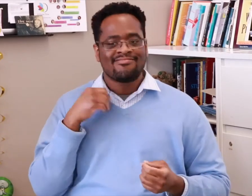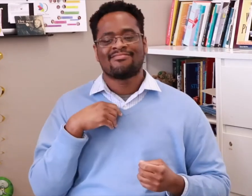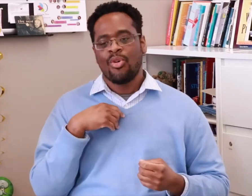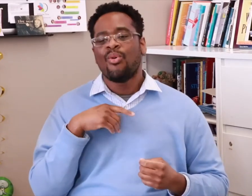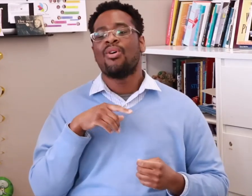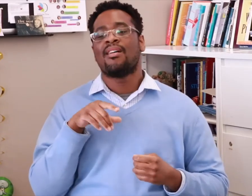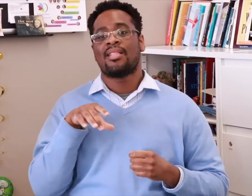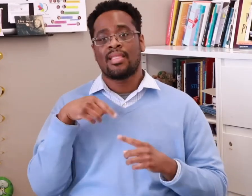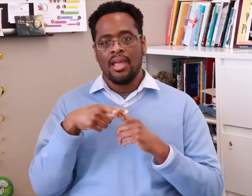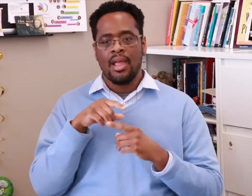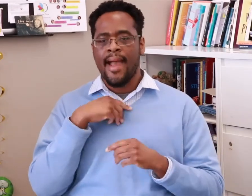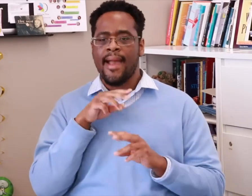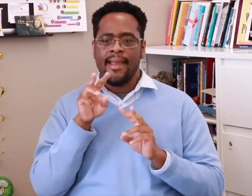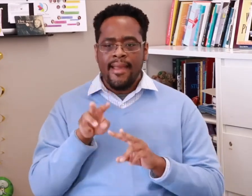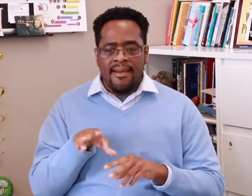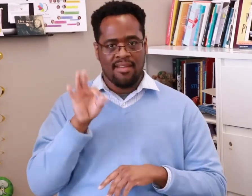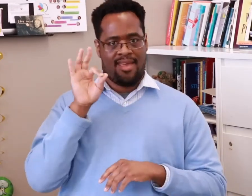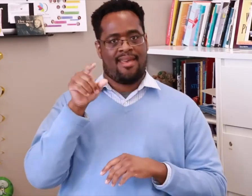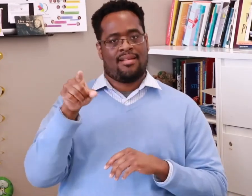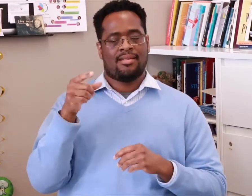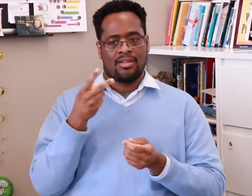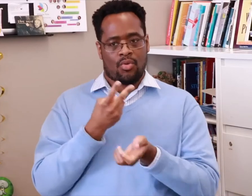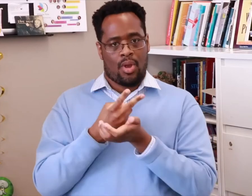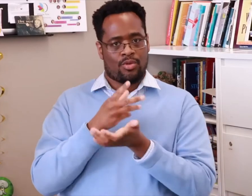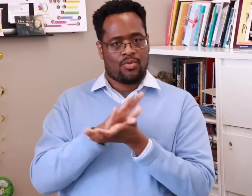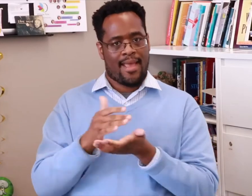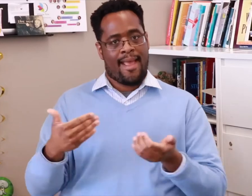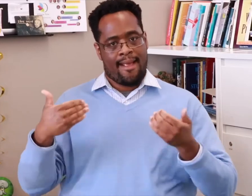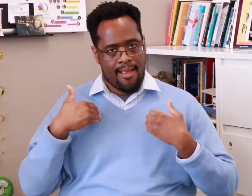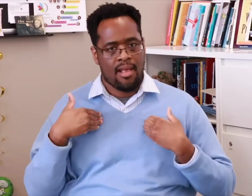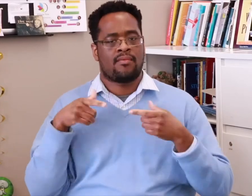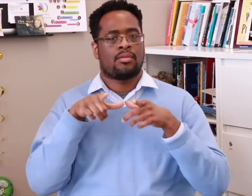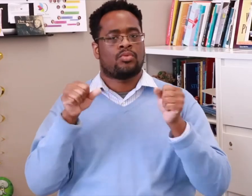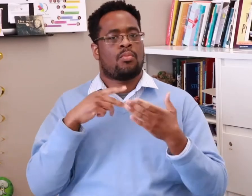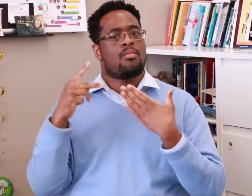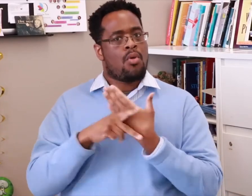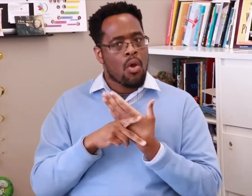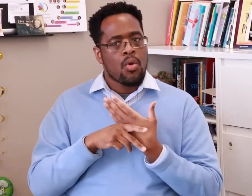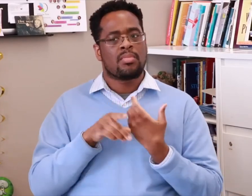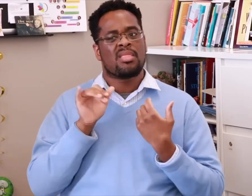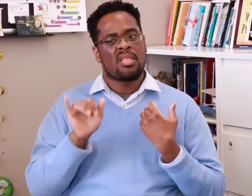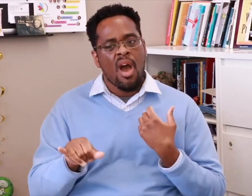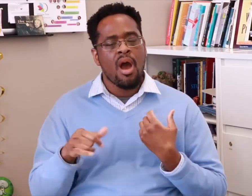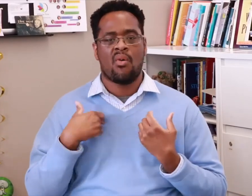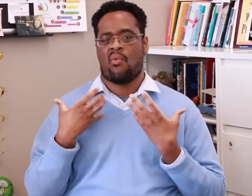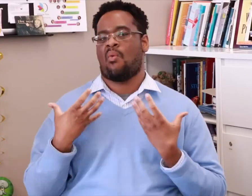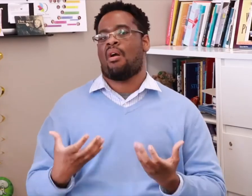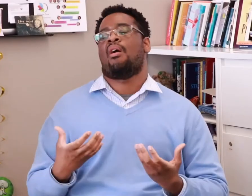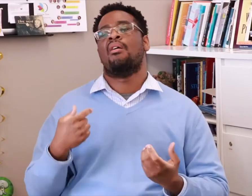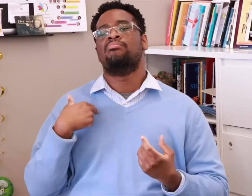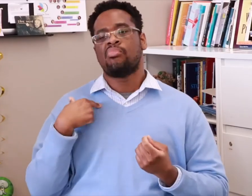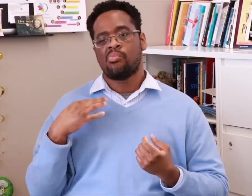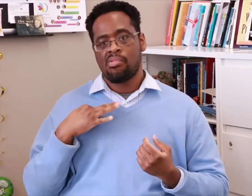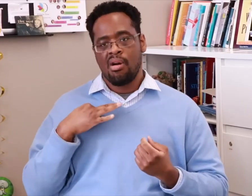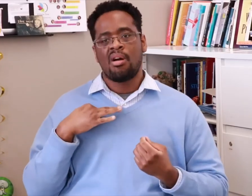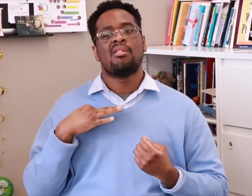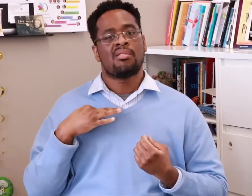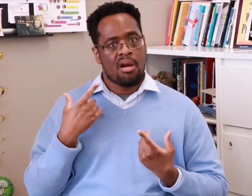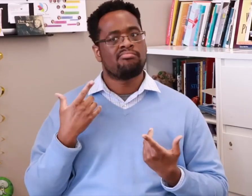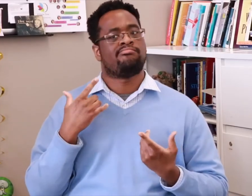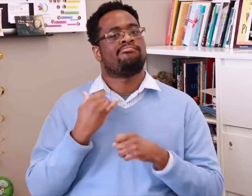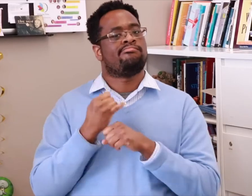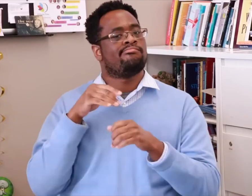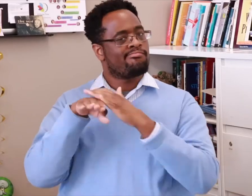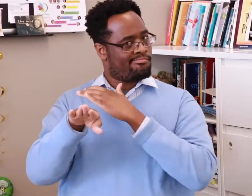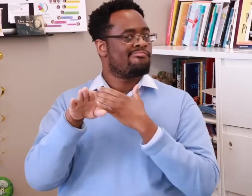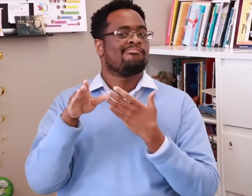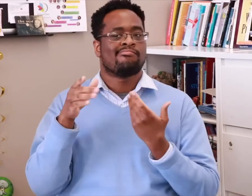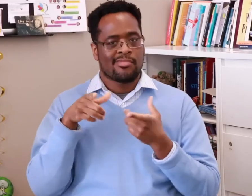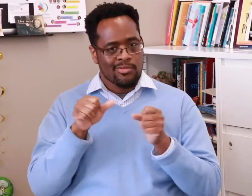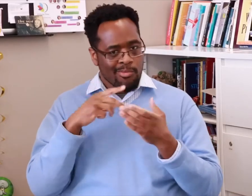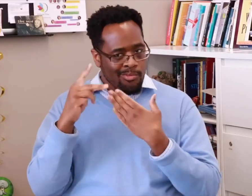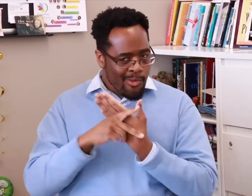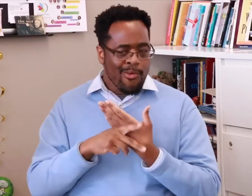I decided to apply their graduate program in Linguistics and was accepted into.